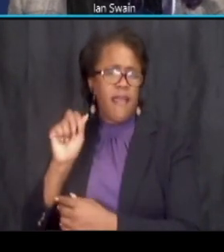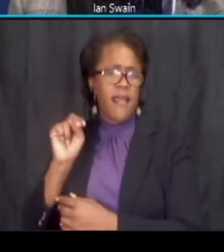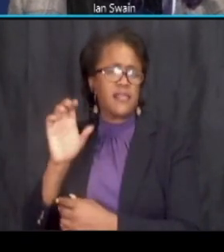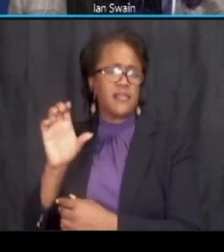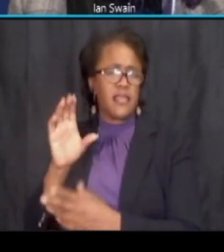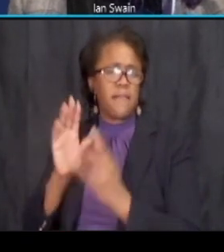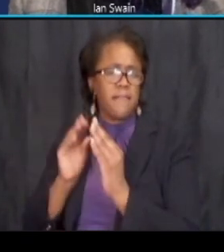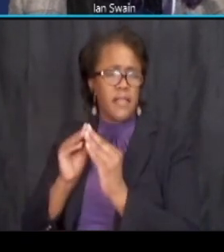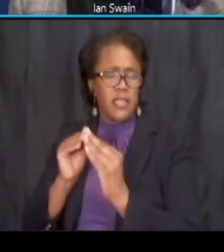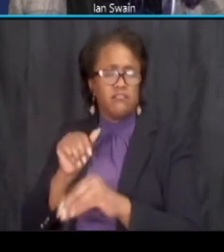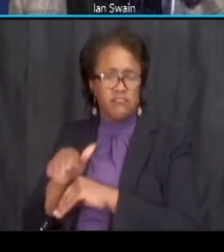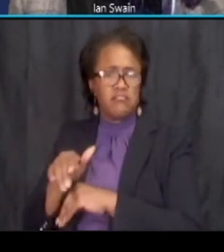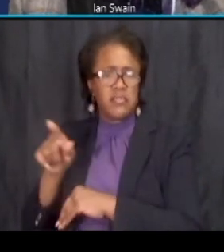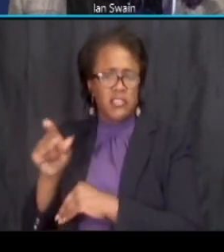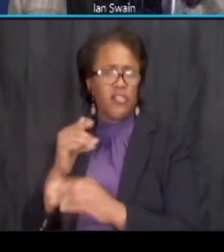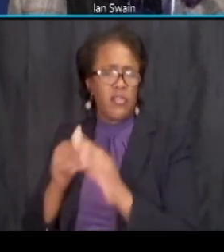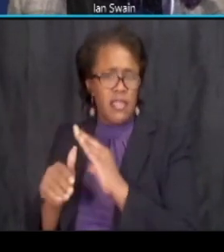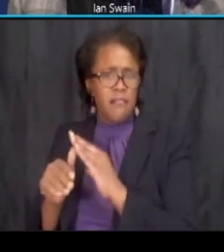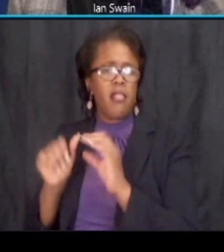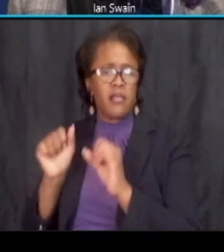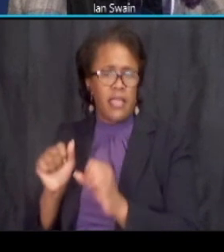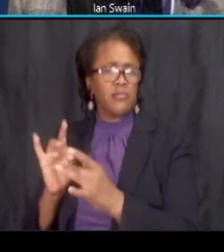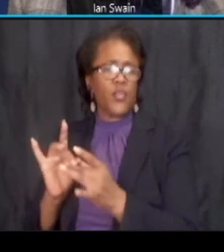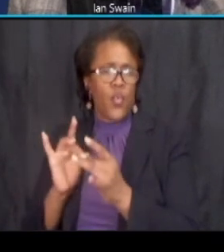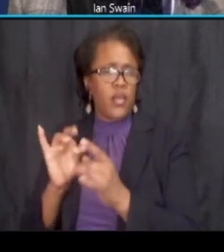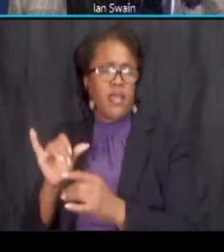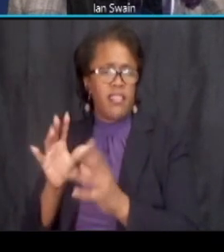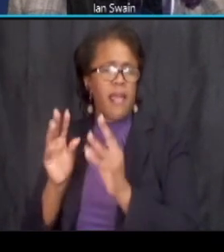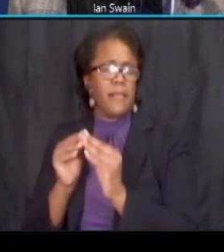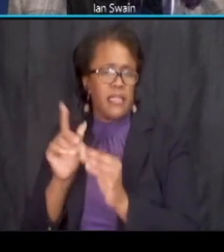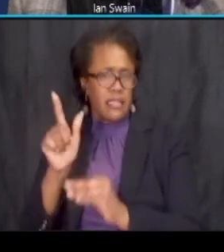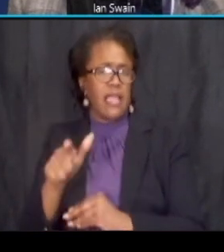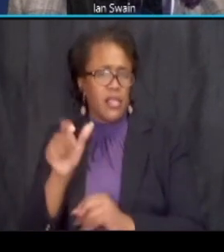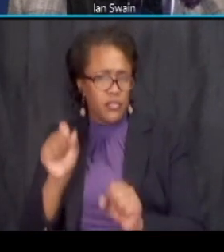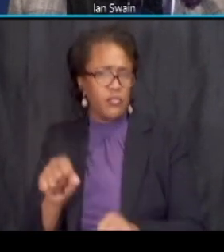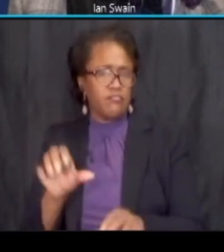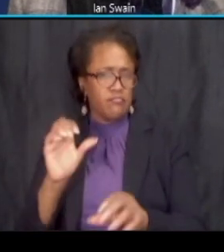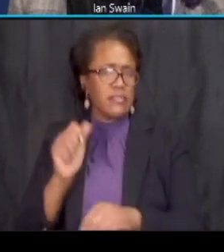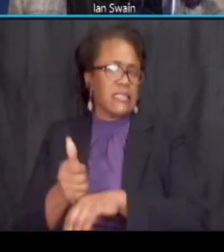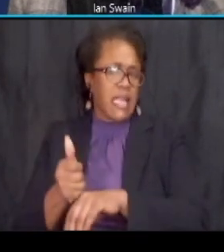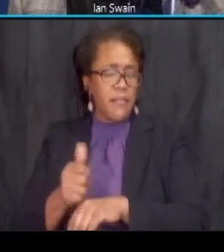email and uh we can help coordinate that uh at a later uh date all the other property owners